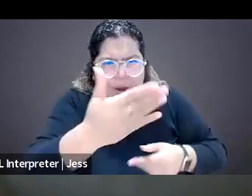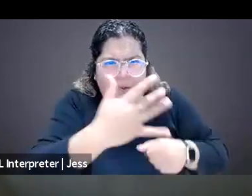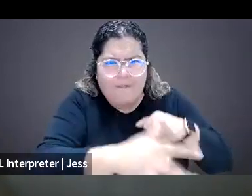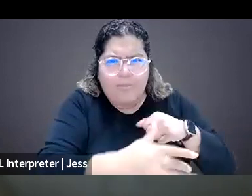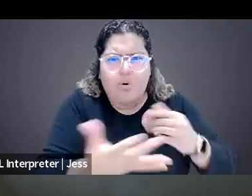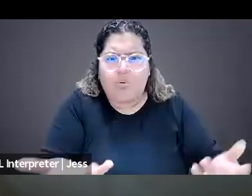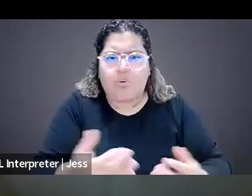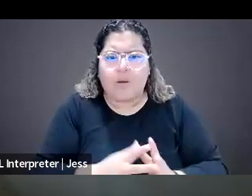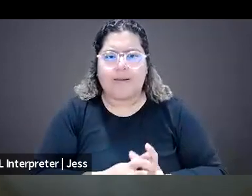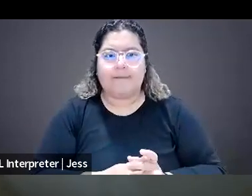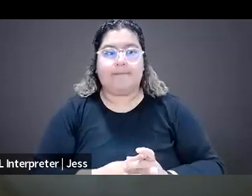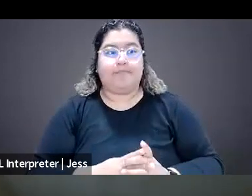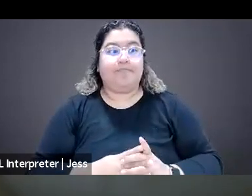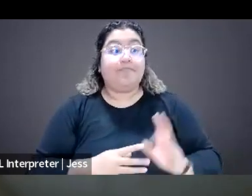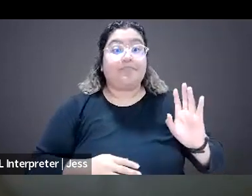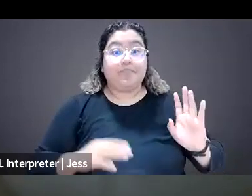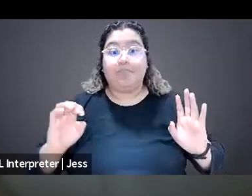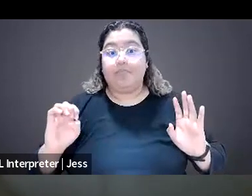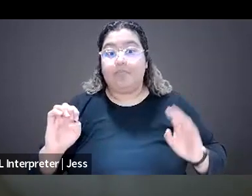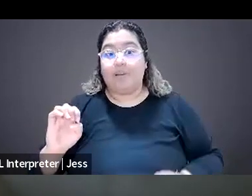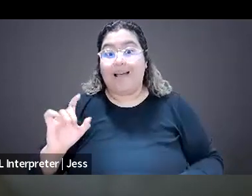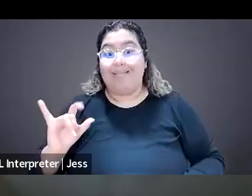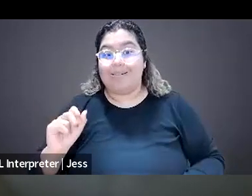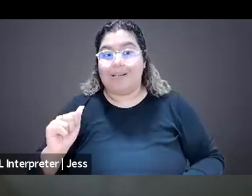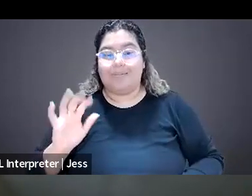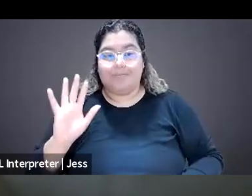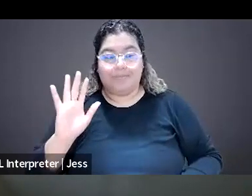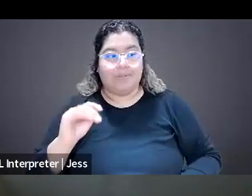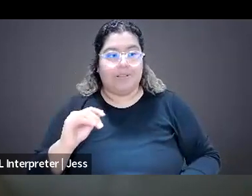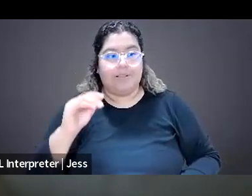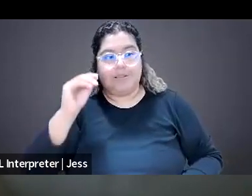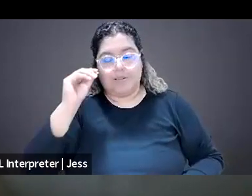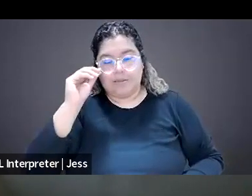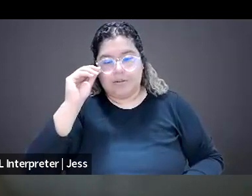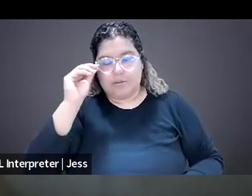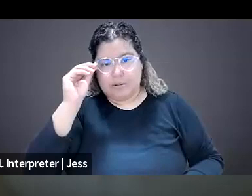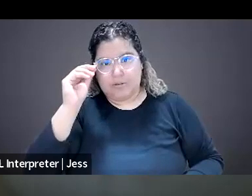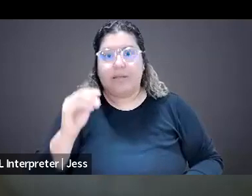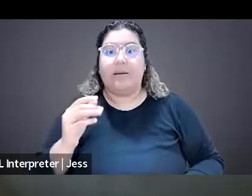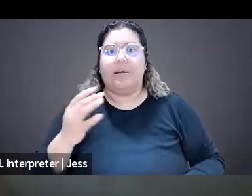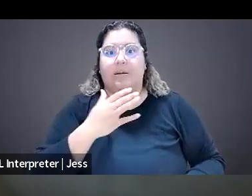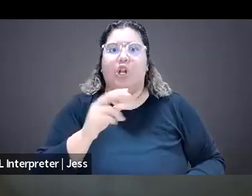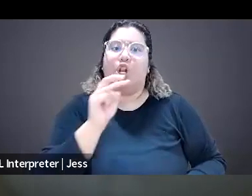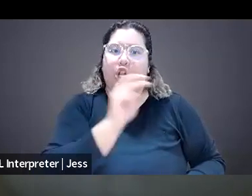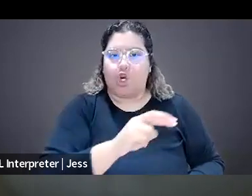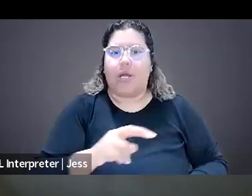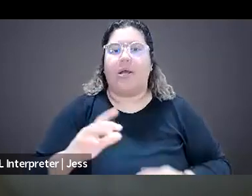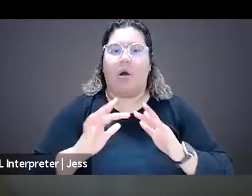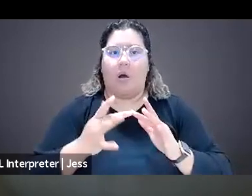Yeah, this is Elisa, I think absolutely go to the Online Violence Resource Hub